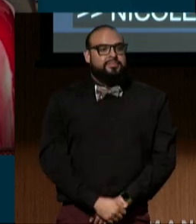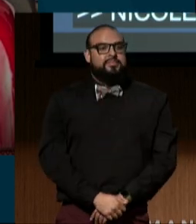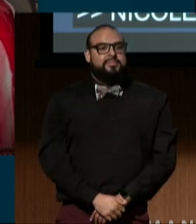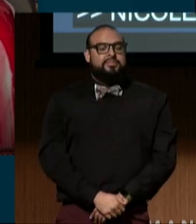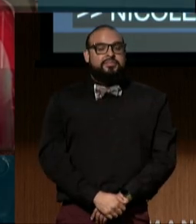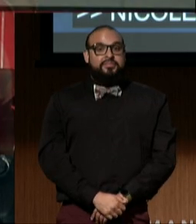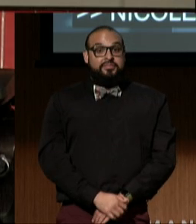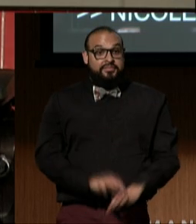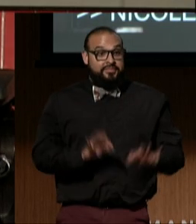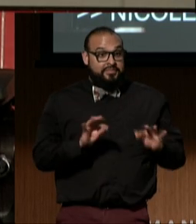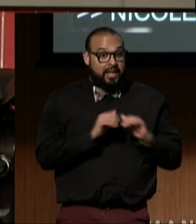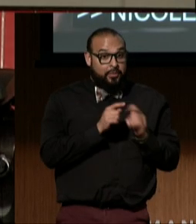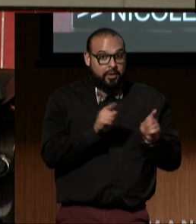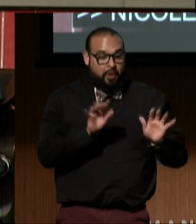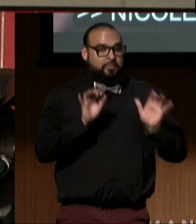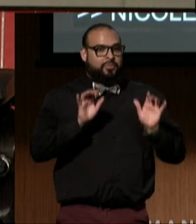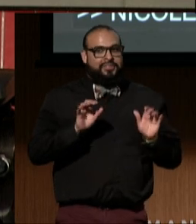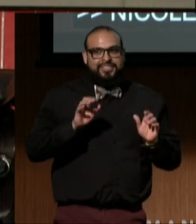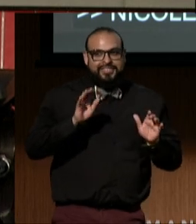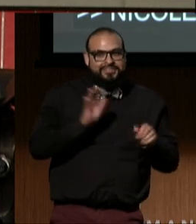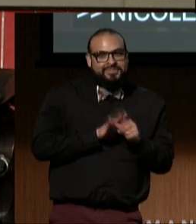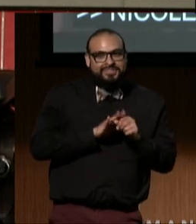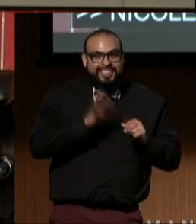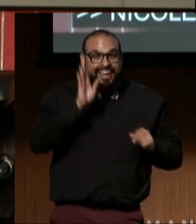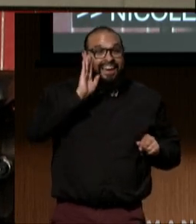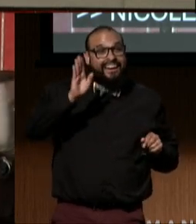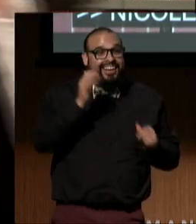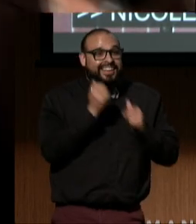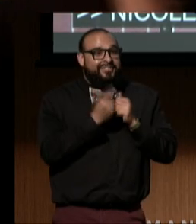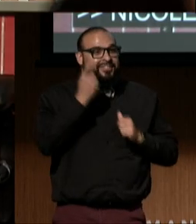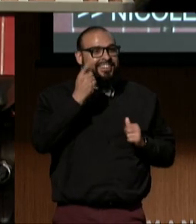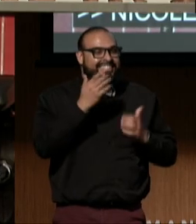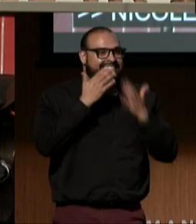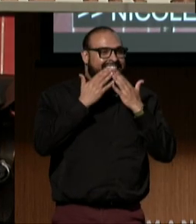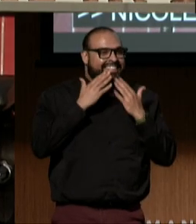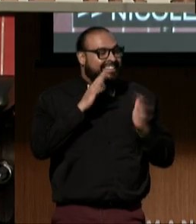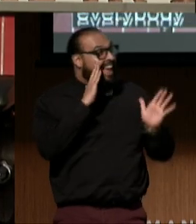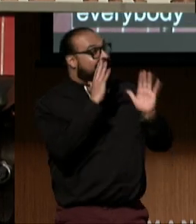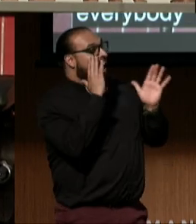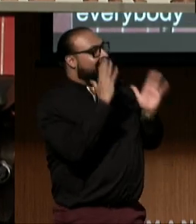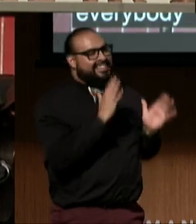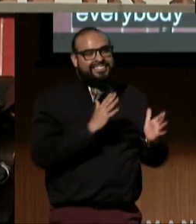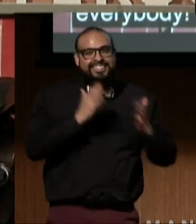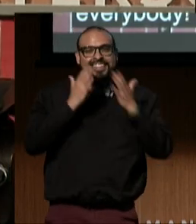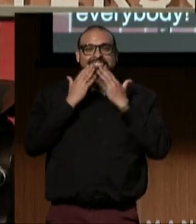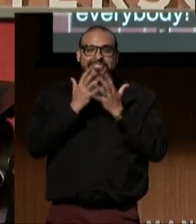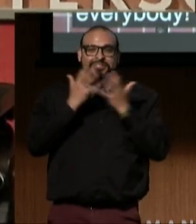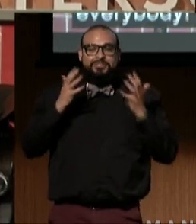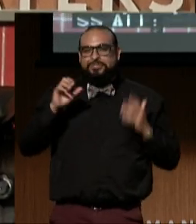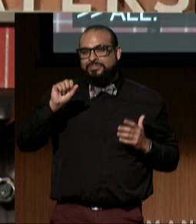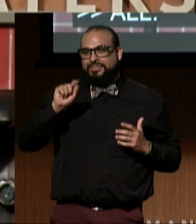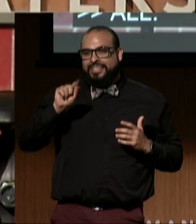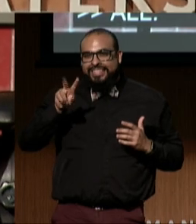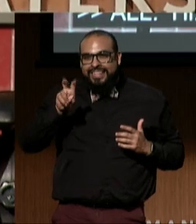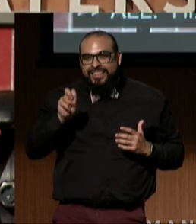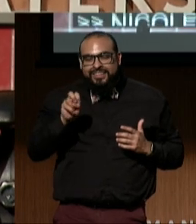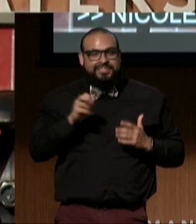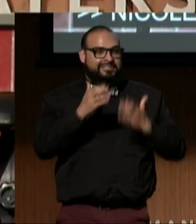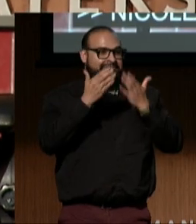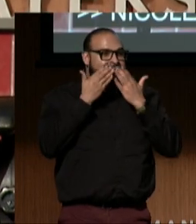How are we doing? Oh, okay, hi, everybody. Thank you. Thank you so much, Steve, thank you everyone for being here.